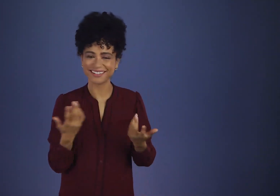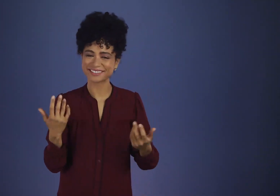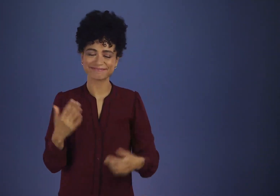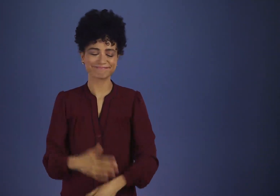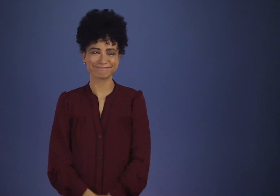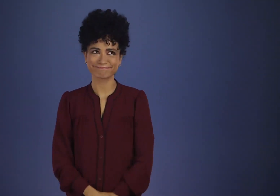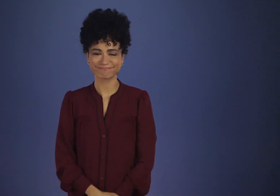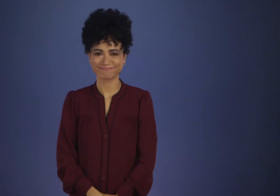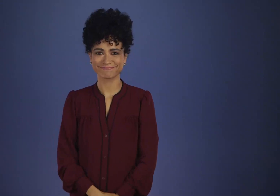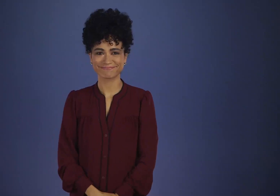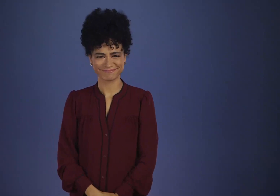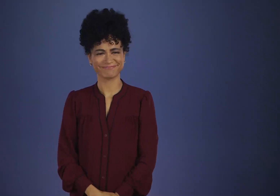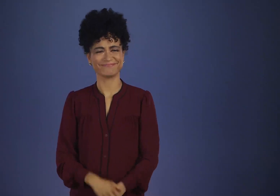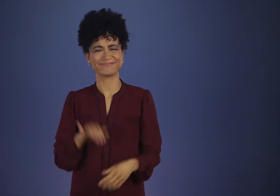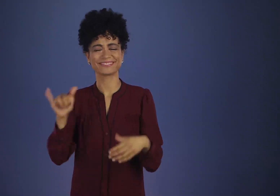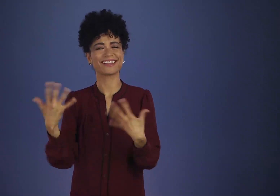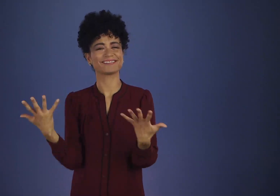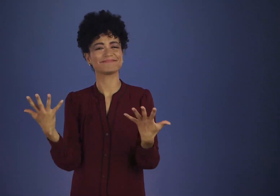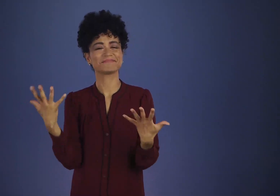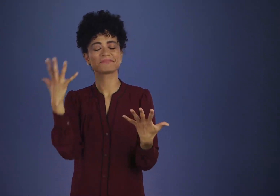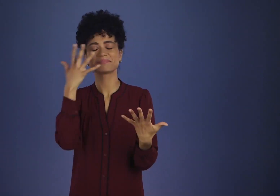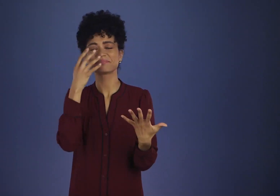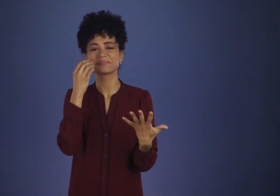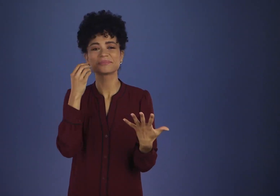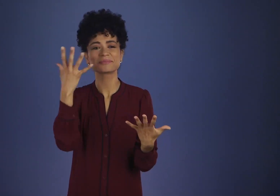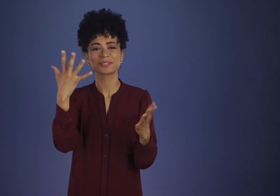and that is the very acme of humility.